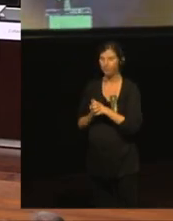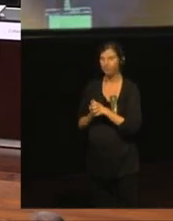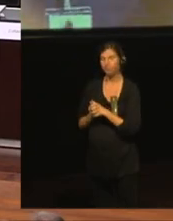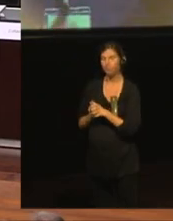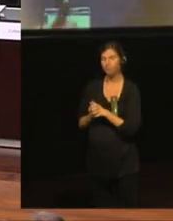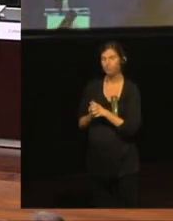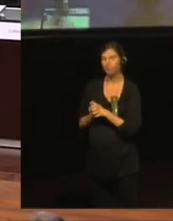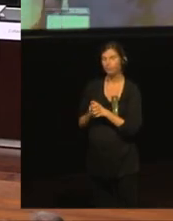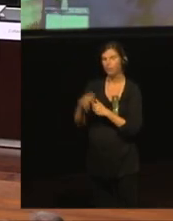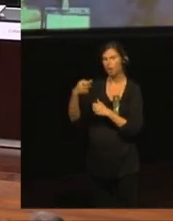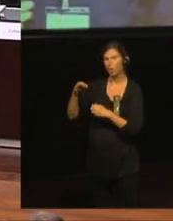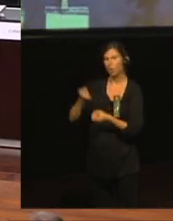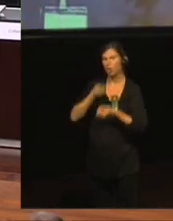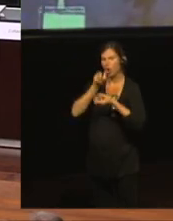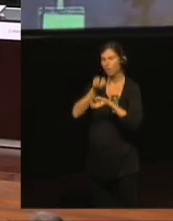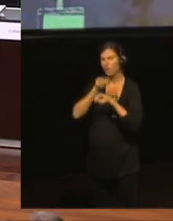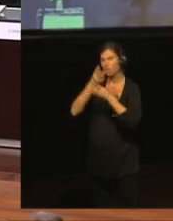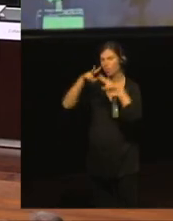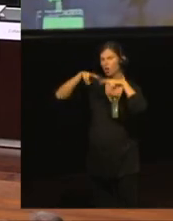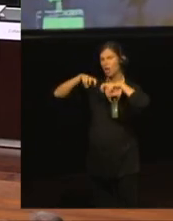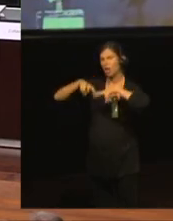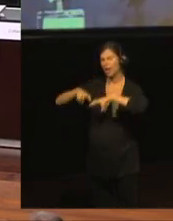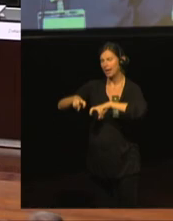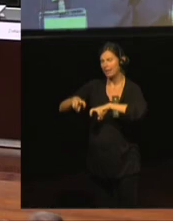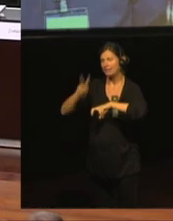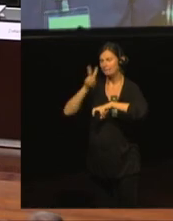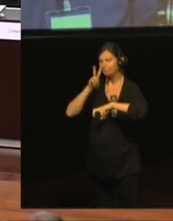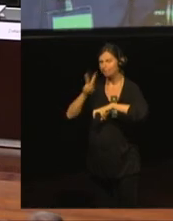they continued the work they started in ‘s-Hertogenbosch